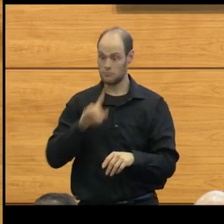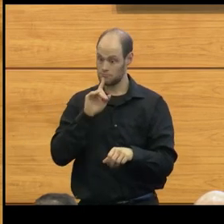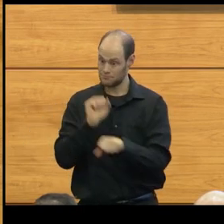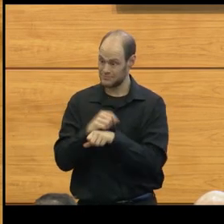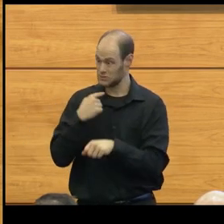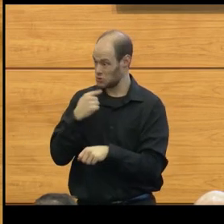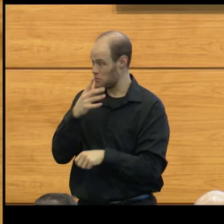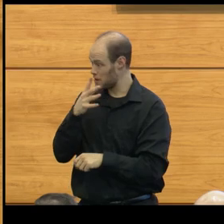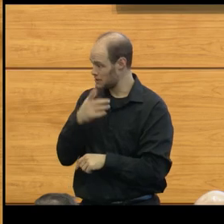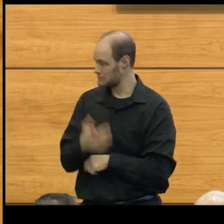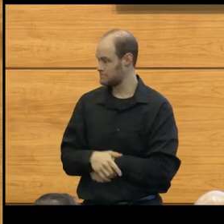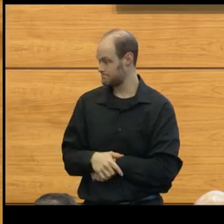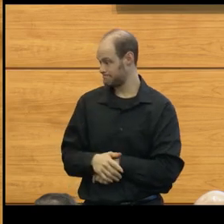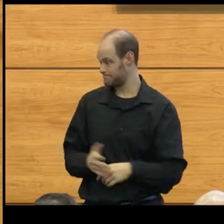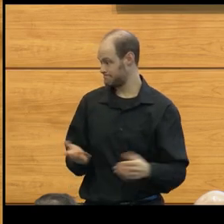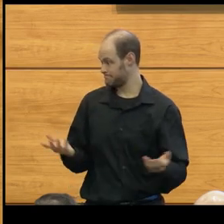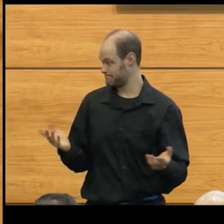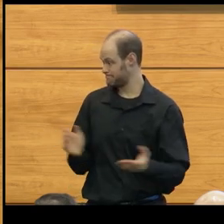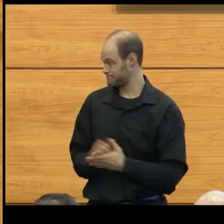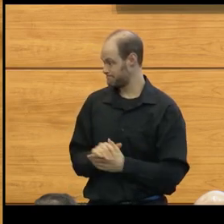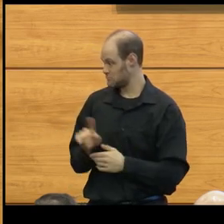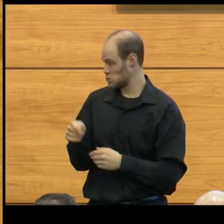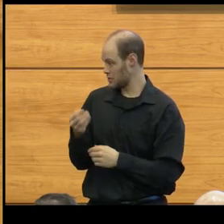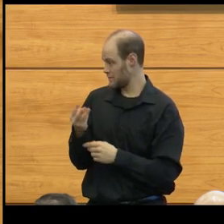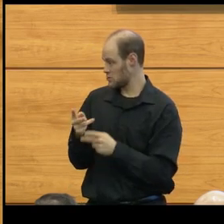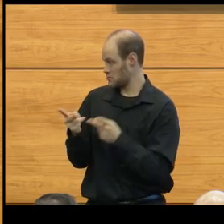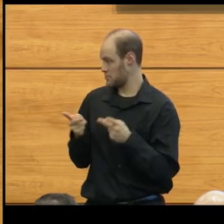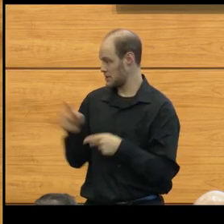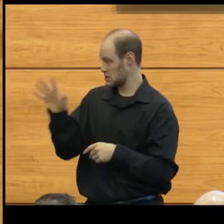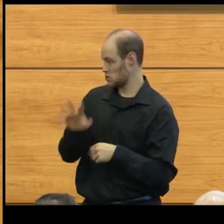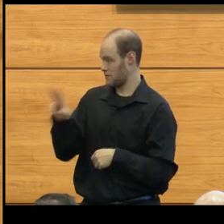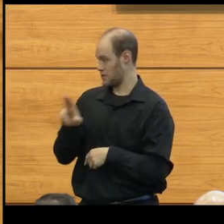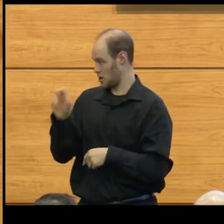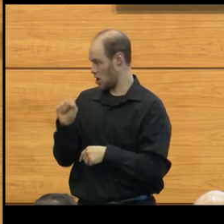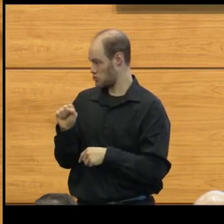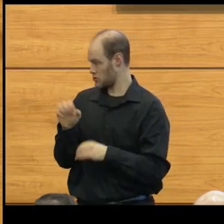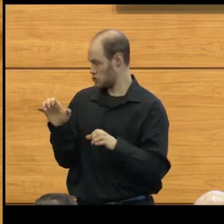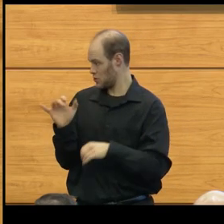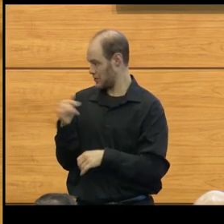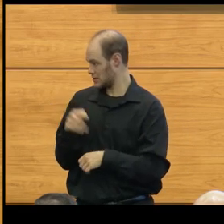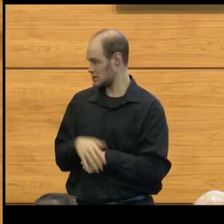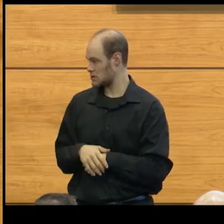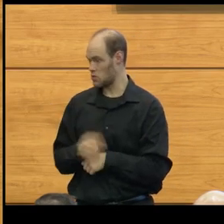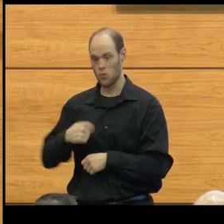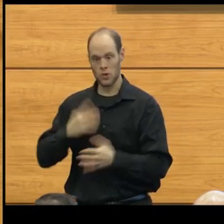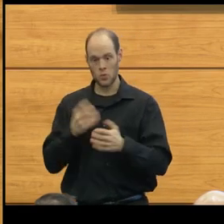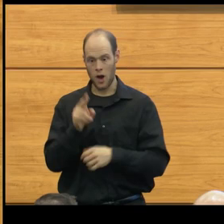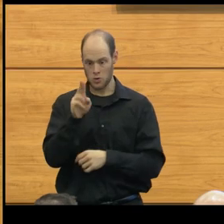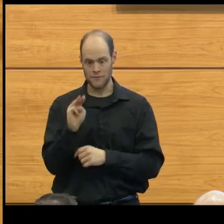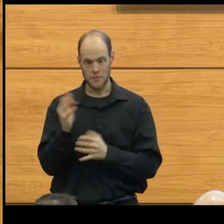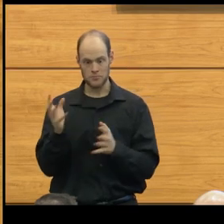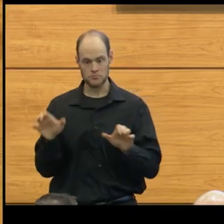to that mom, "Well, there's only a few places in the country that are doing it, and we want Michigan to be one of those places."